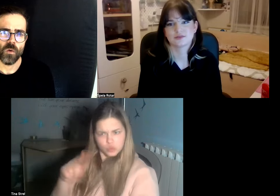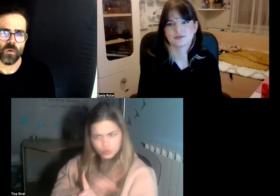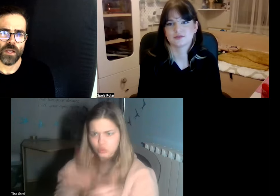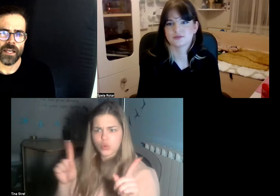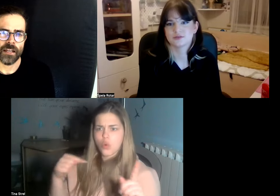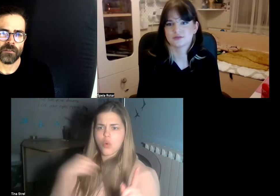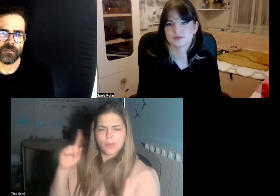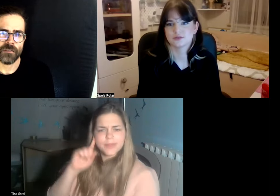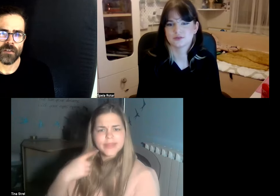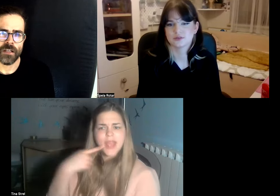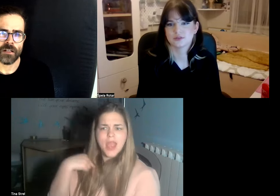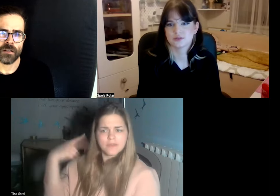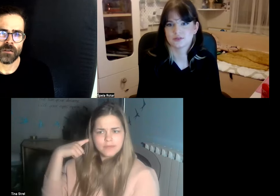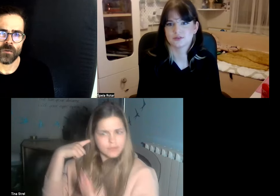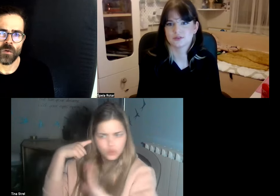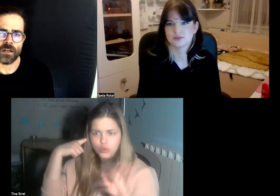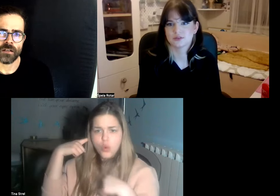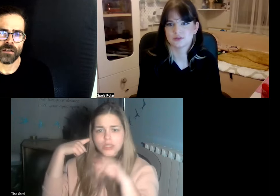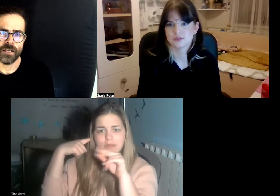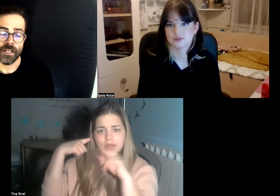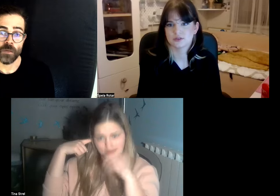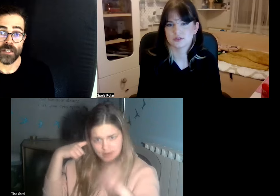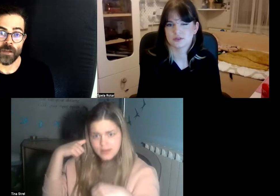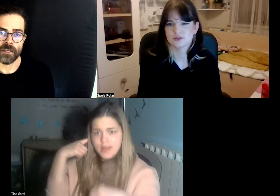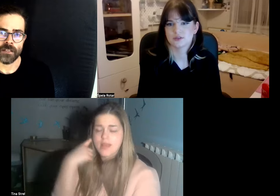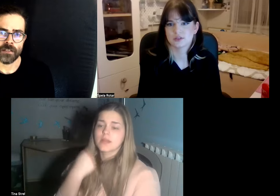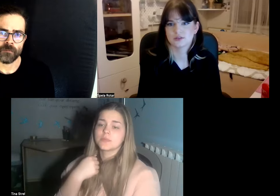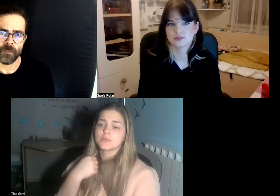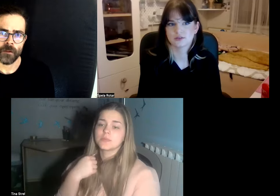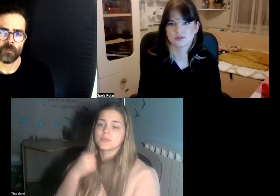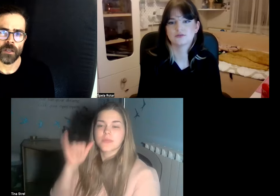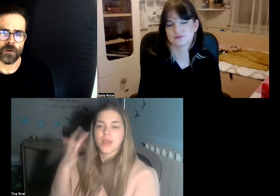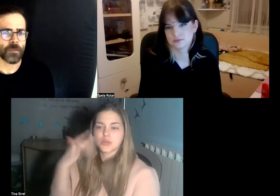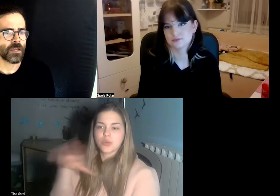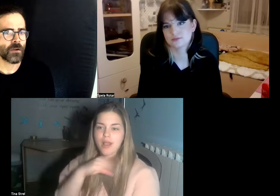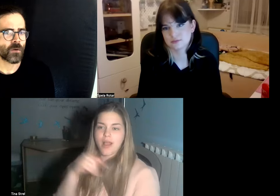we can feel when when somebody is being grumpy